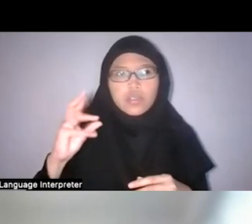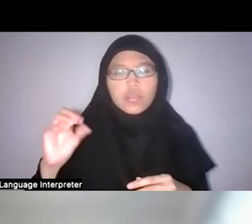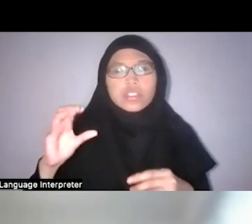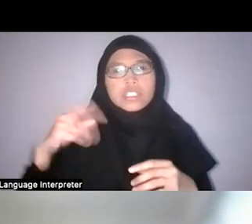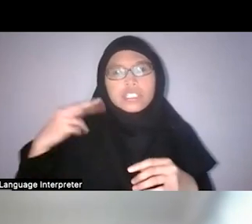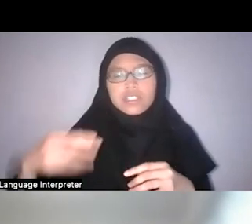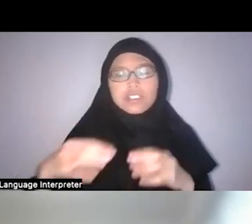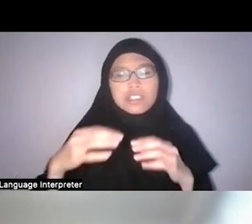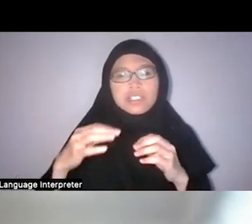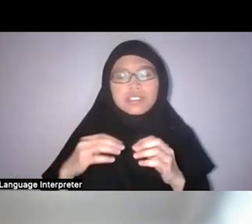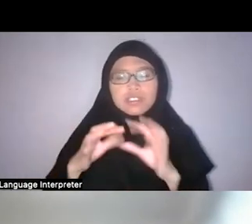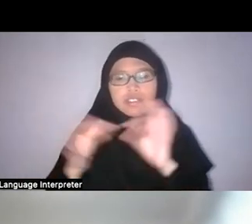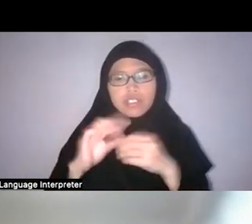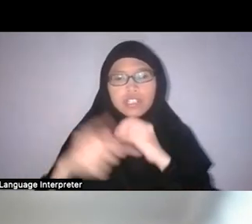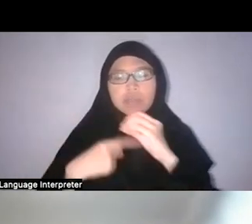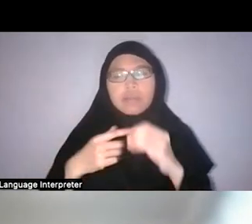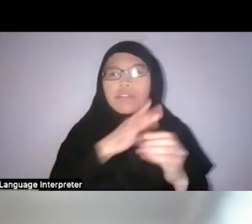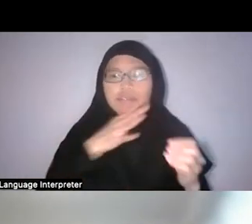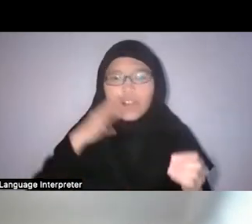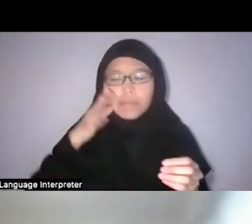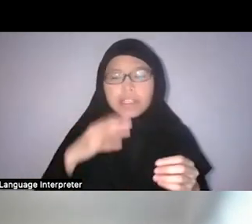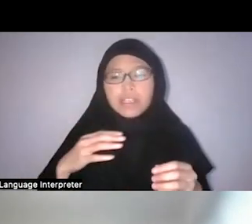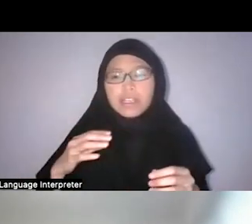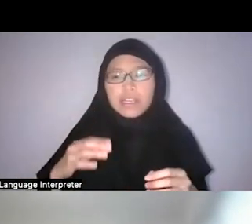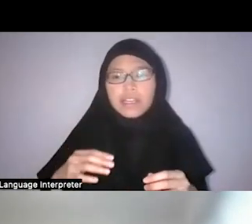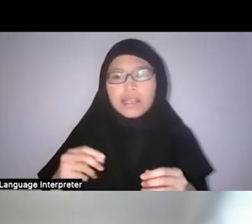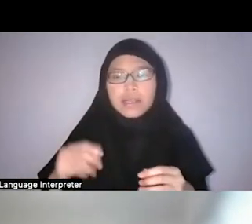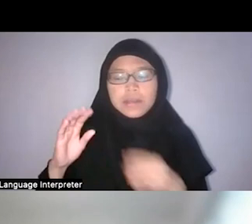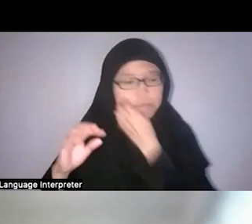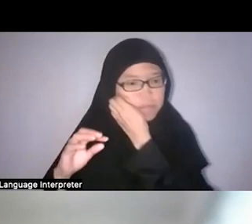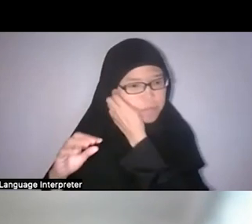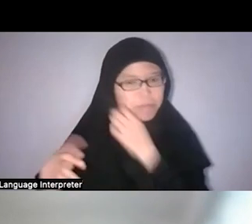So I feel like this is a very untapped topic in terms of studying our environmental history,